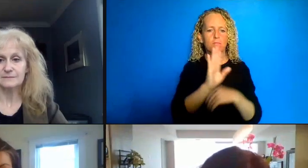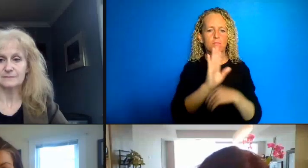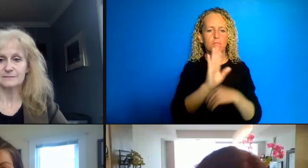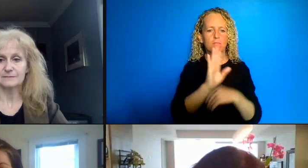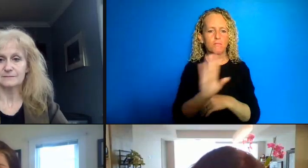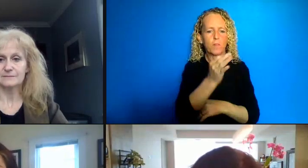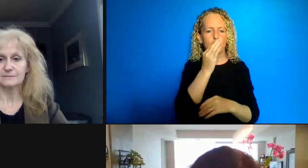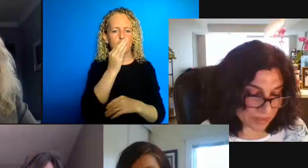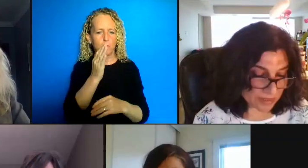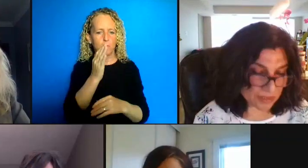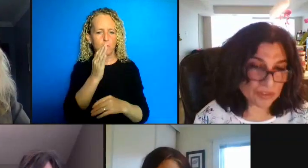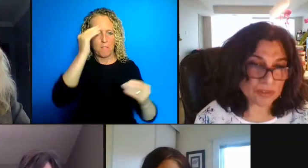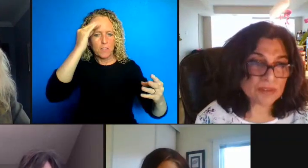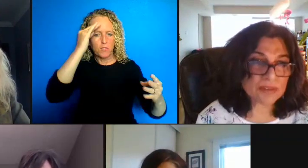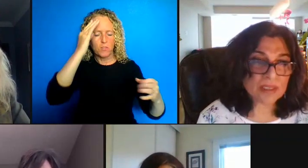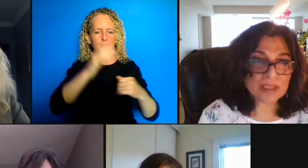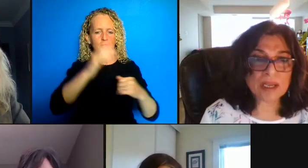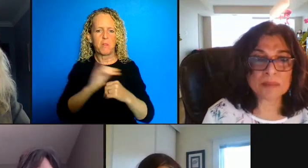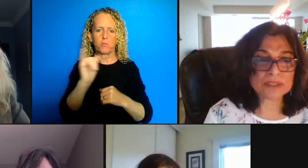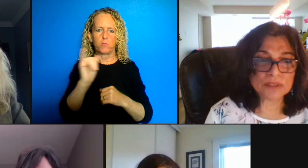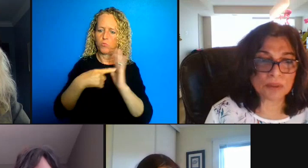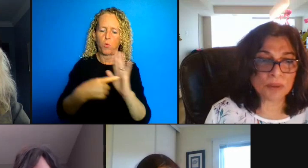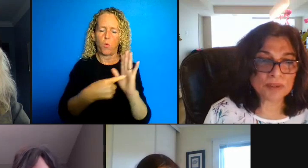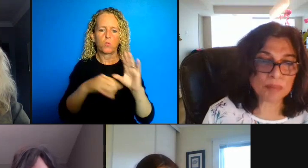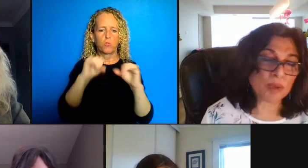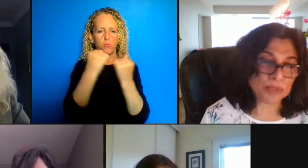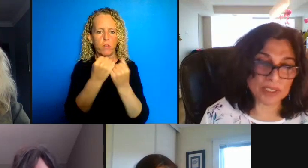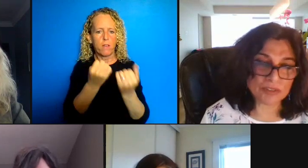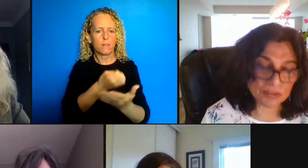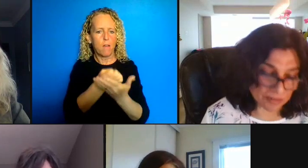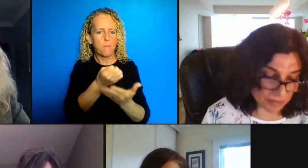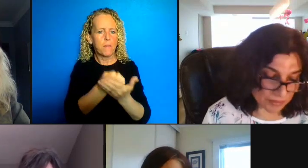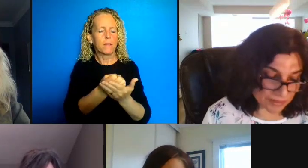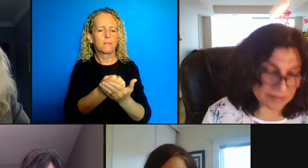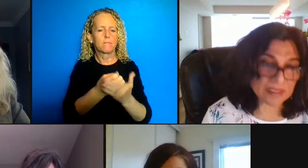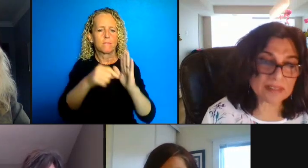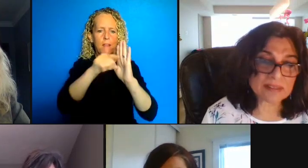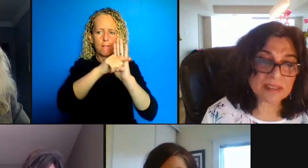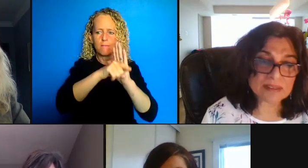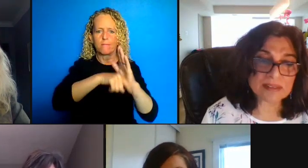socio-economic conditions come unto all the populations that are discussed this